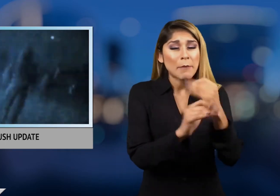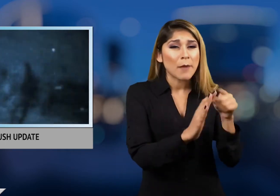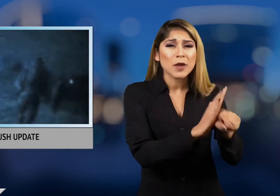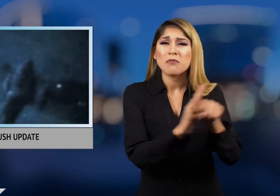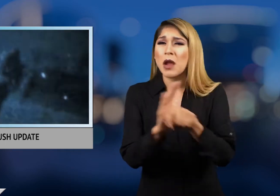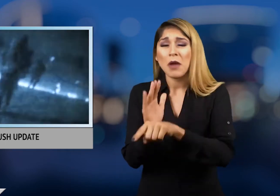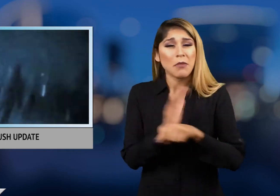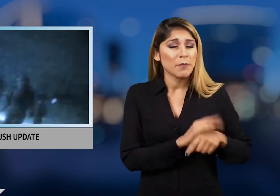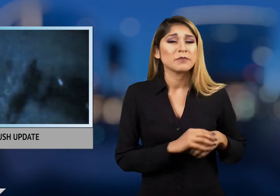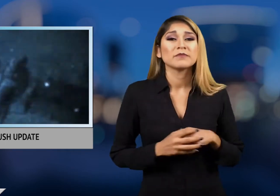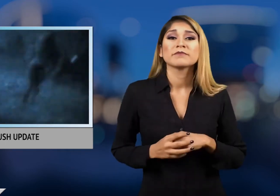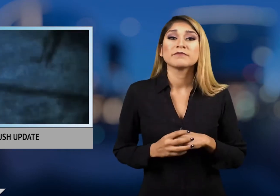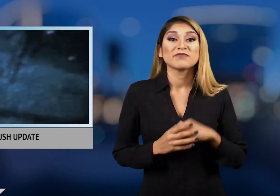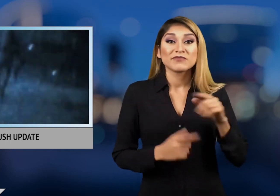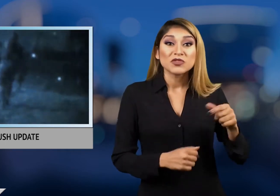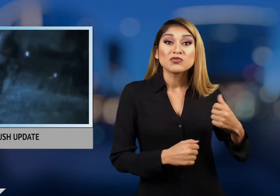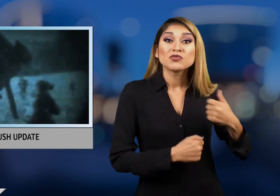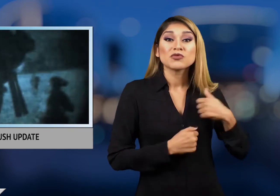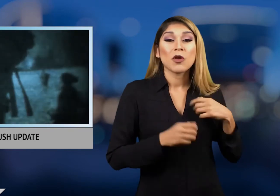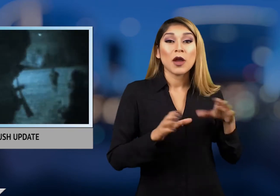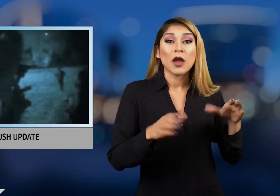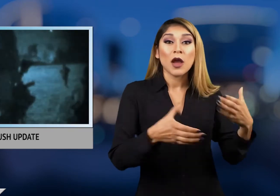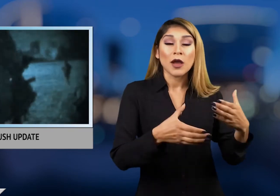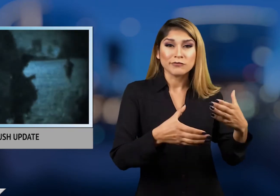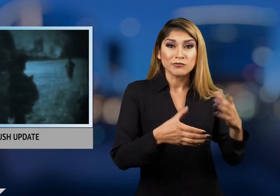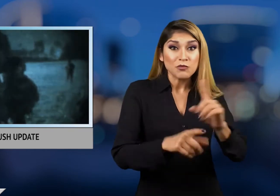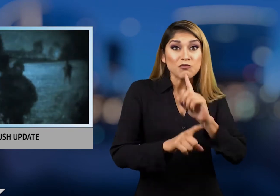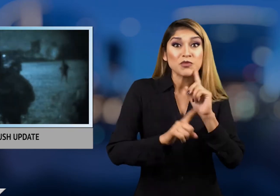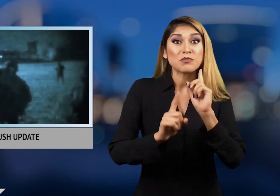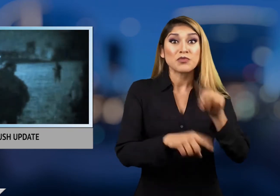fighters. The team had not received orders to kill or